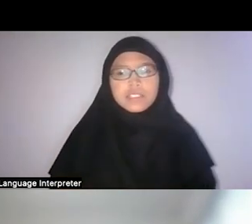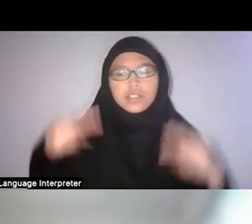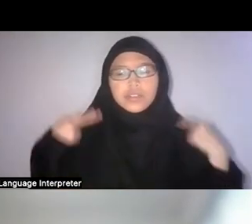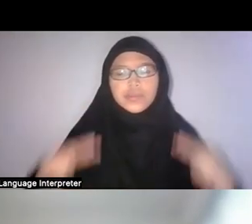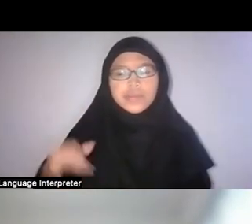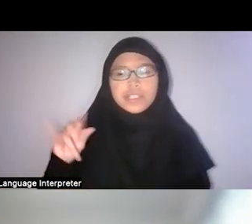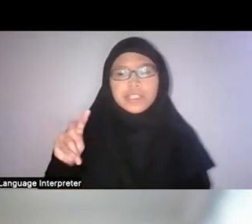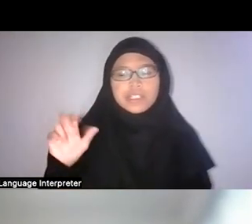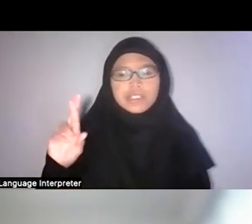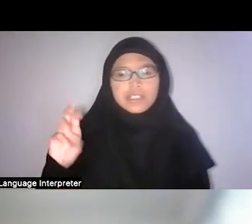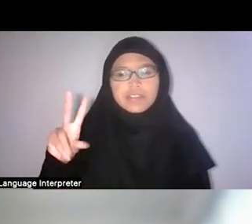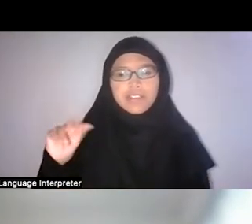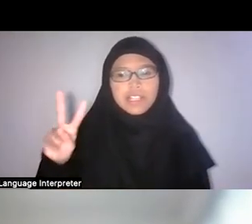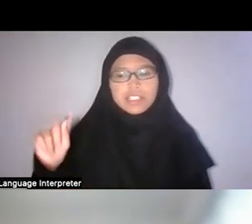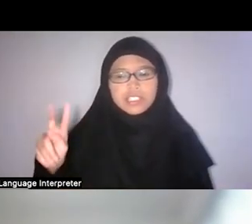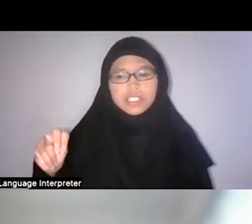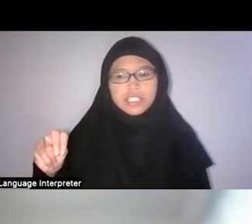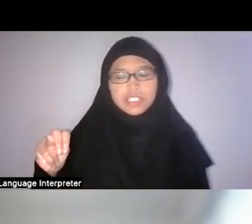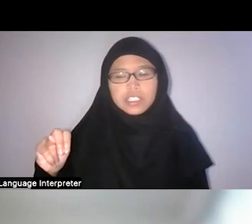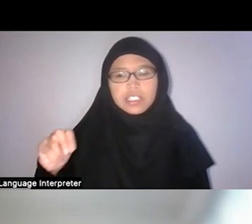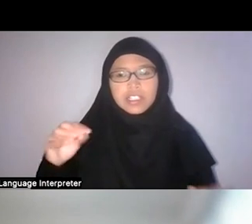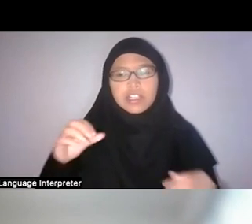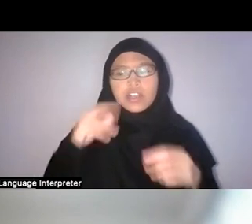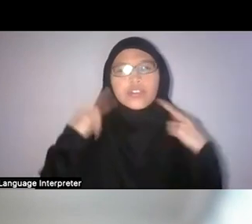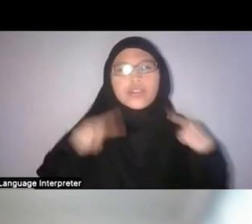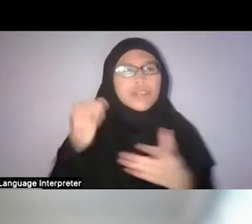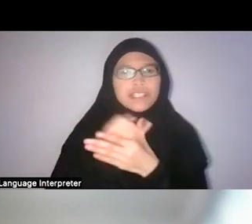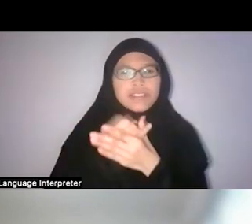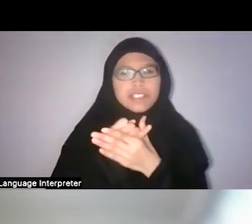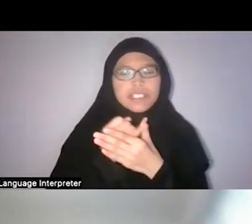Even what we consider the most pristine nature has a degree of